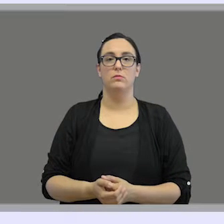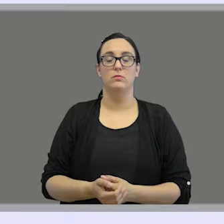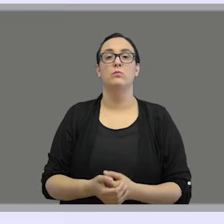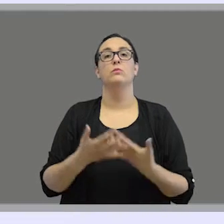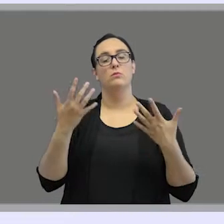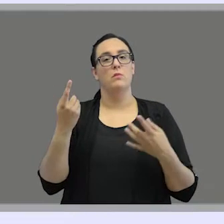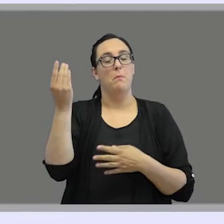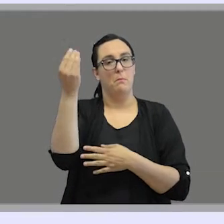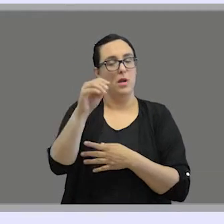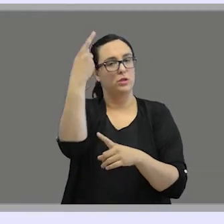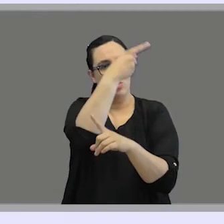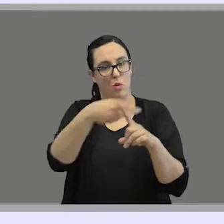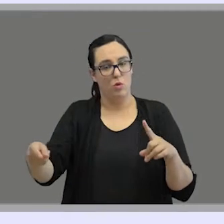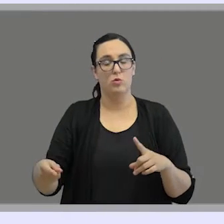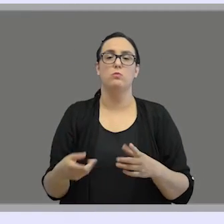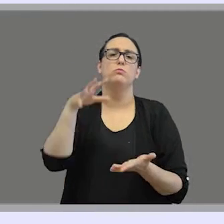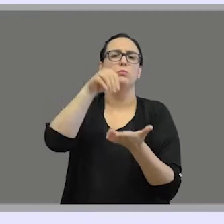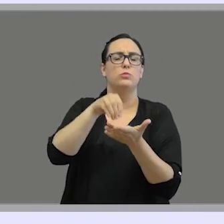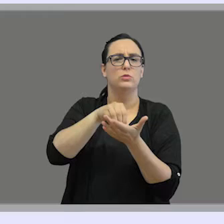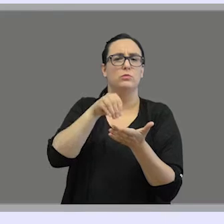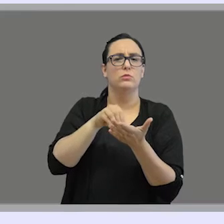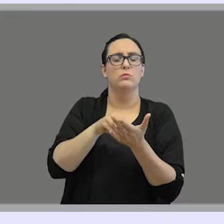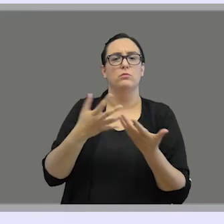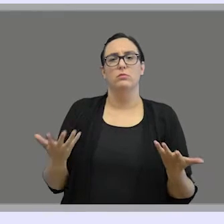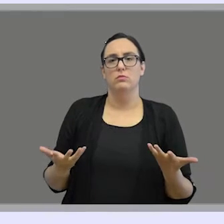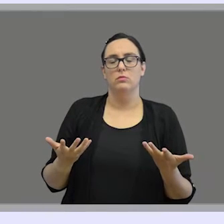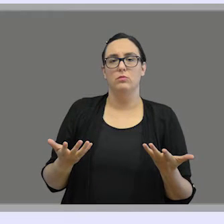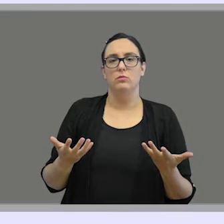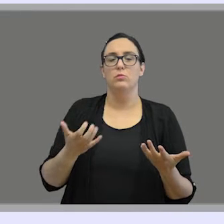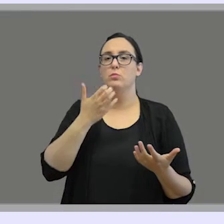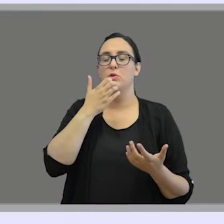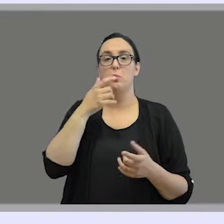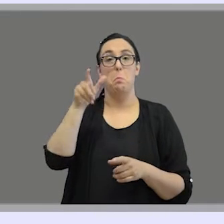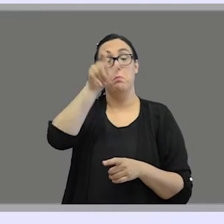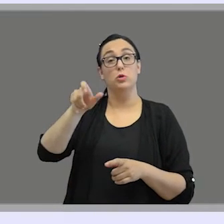Another thing is that, sometimes, when non-professionals